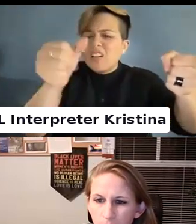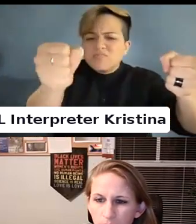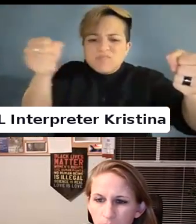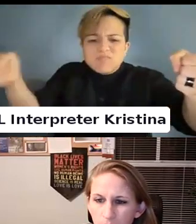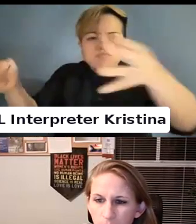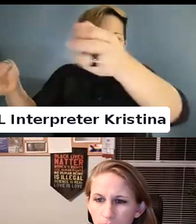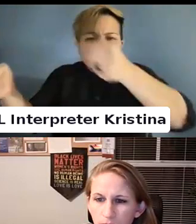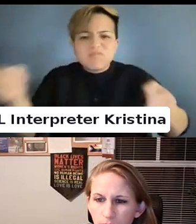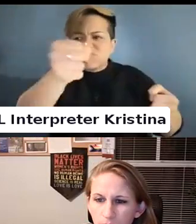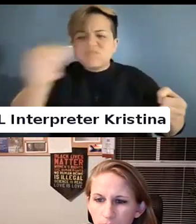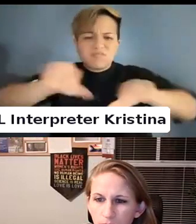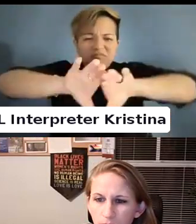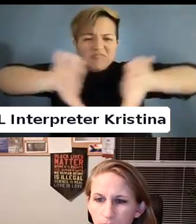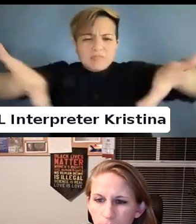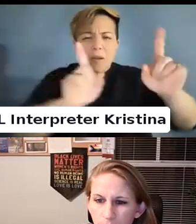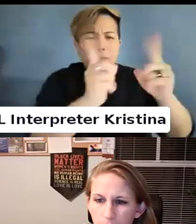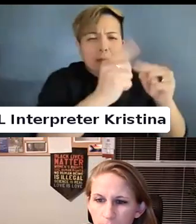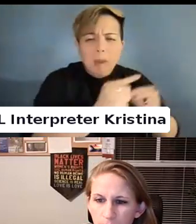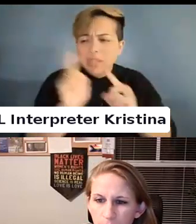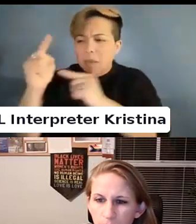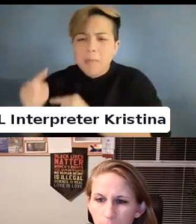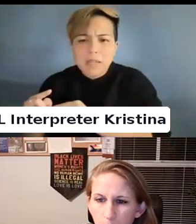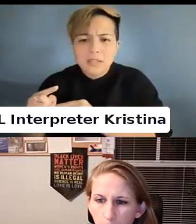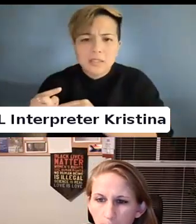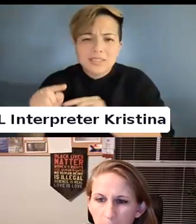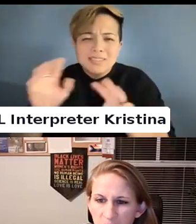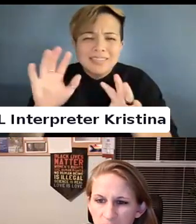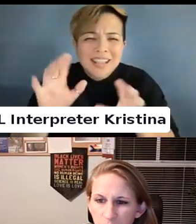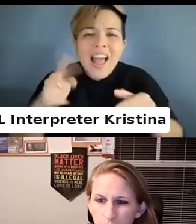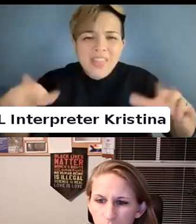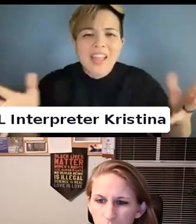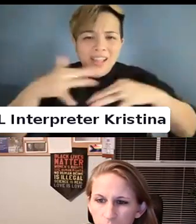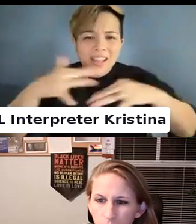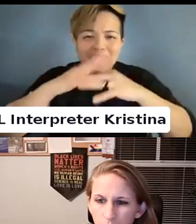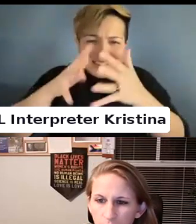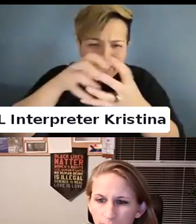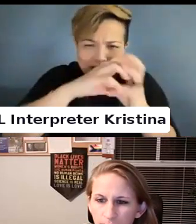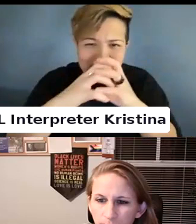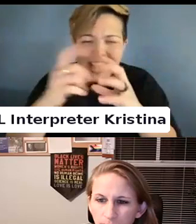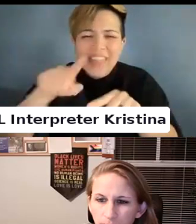These things don't. They intersect. They cannot be boxed. So.